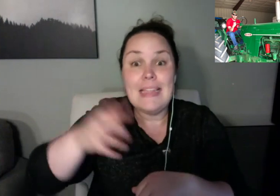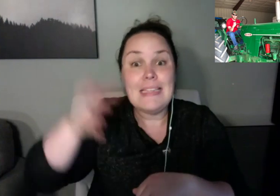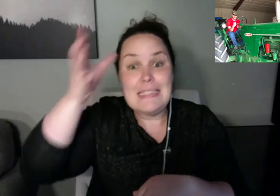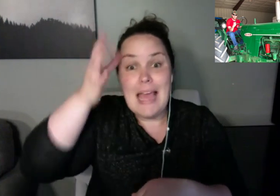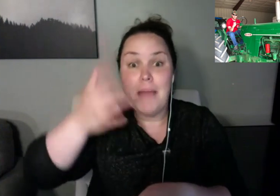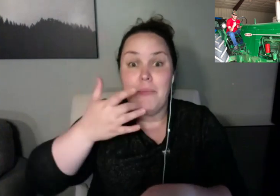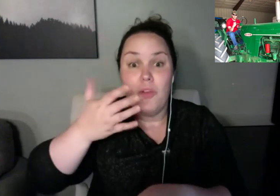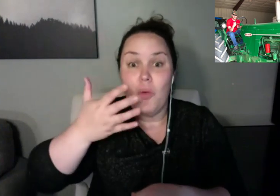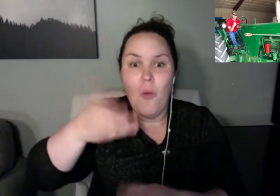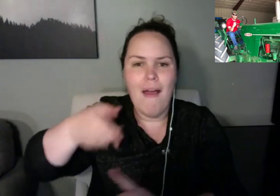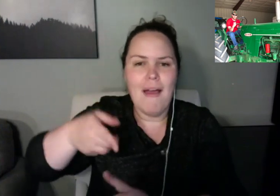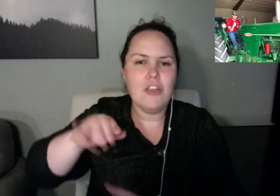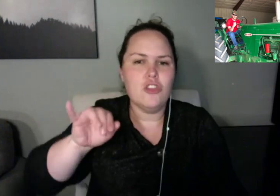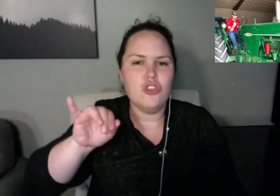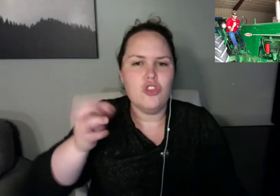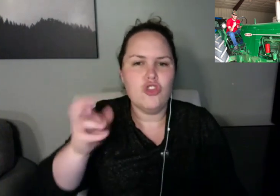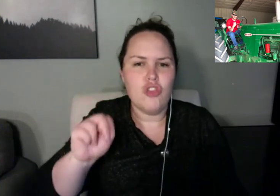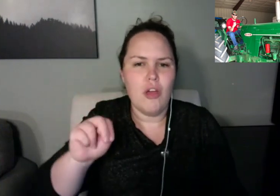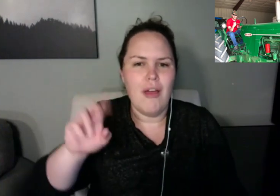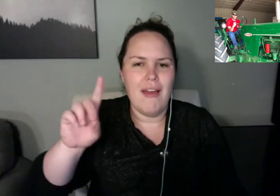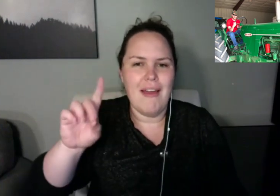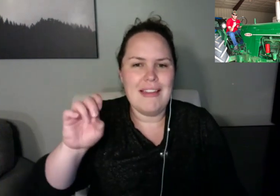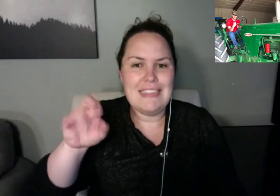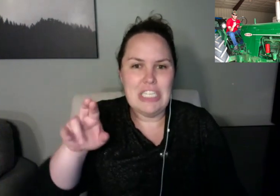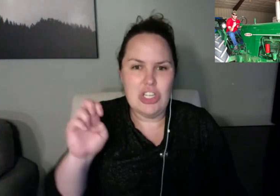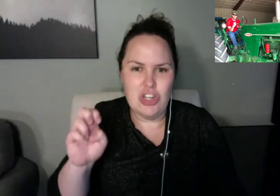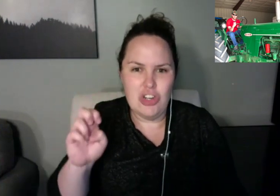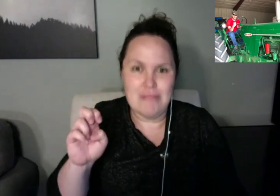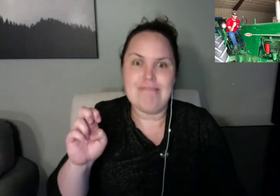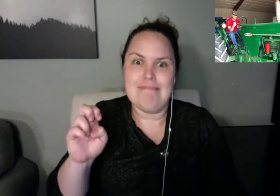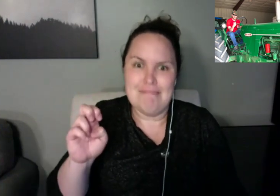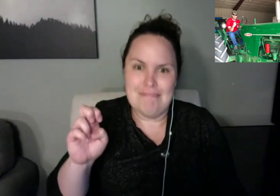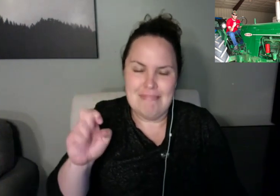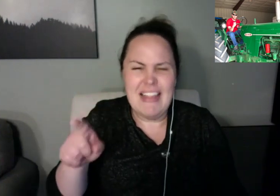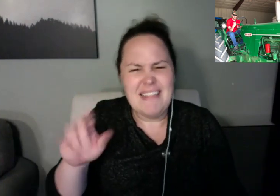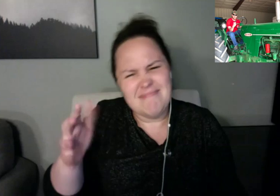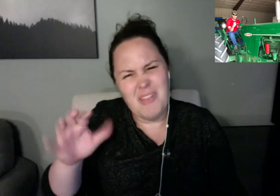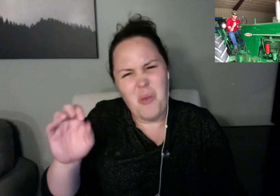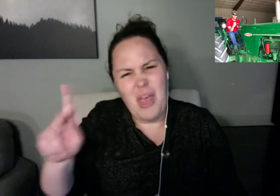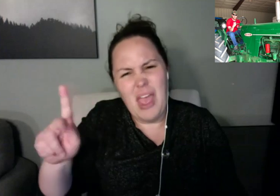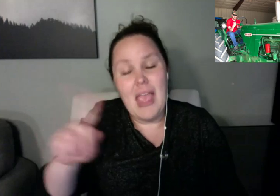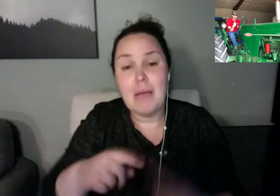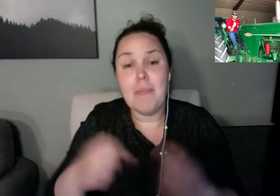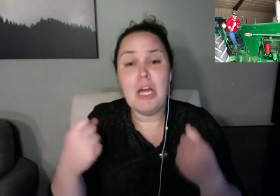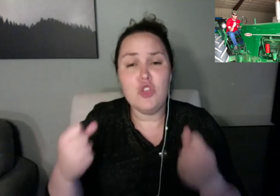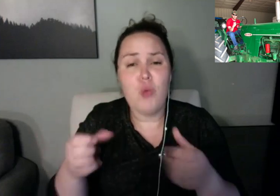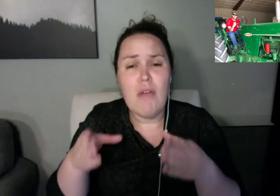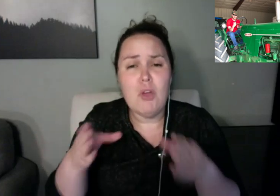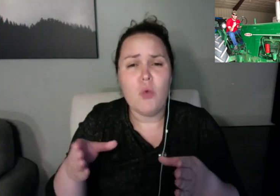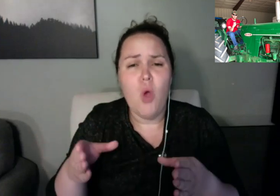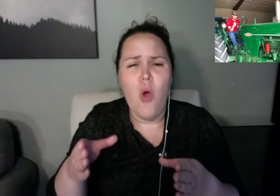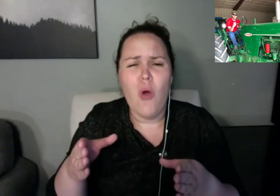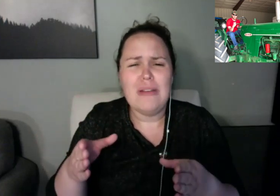Zack s mom: I think she said hate. >> Jen: And, Tyler, you should be able to